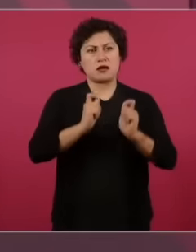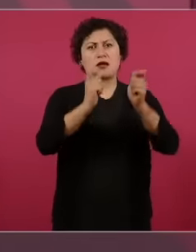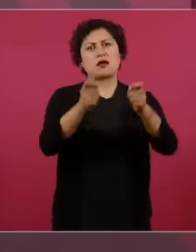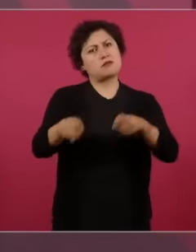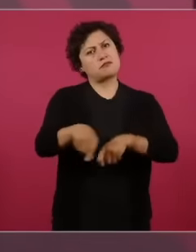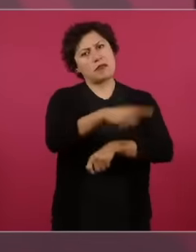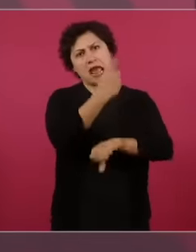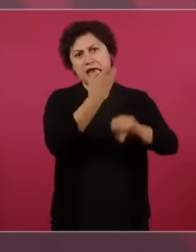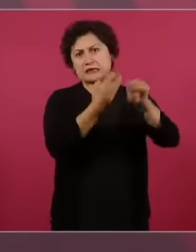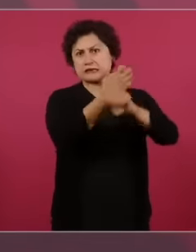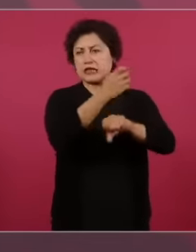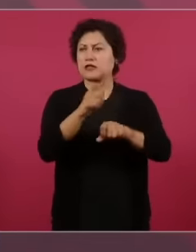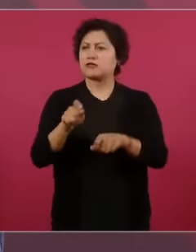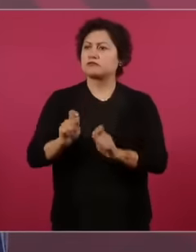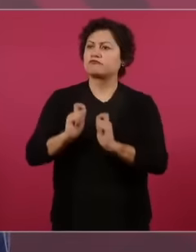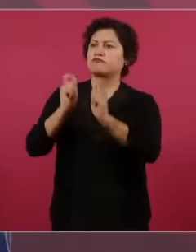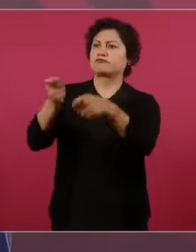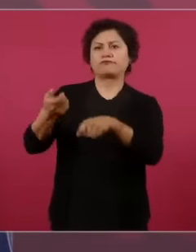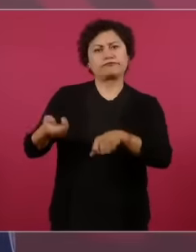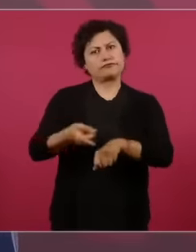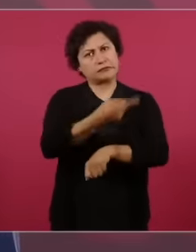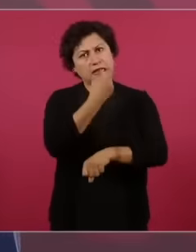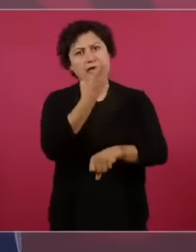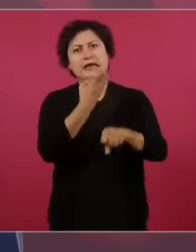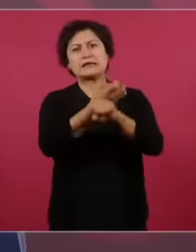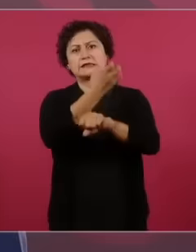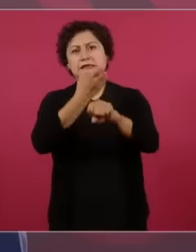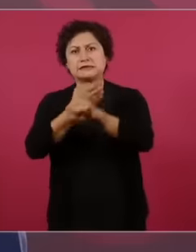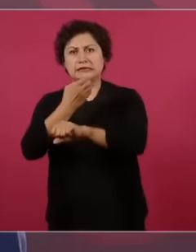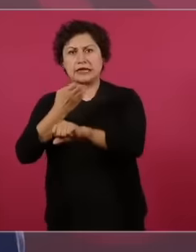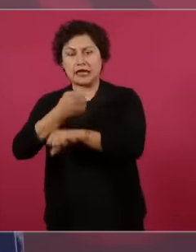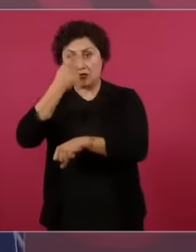to help his